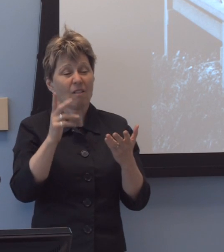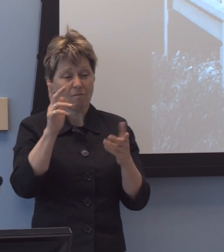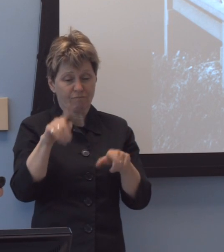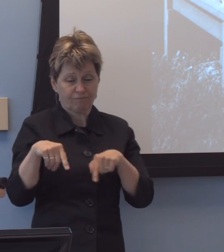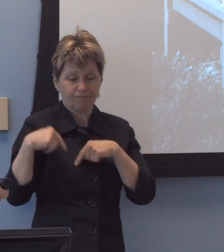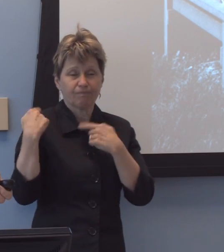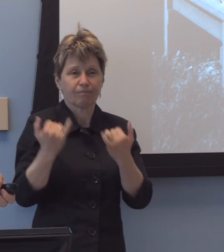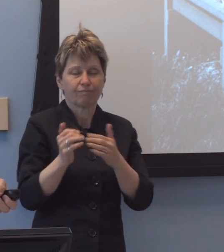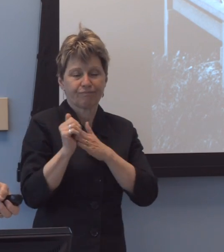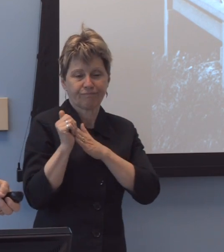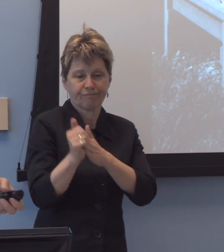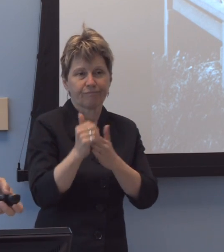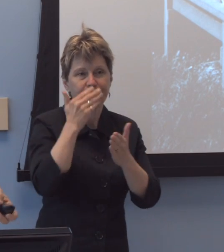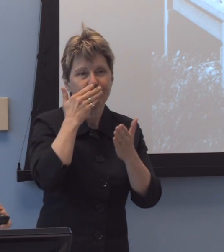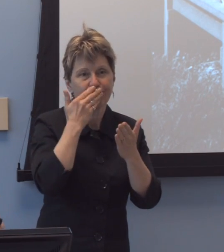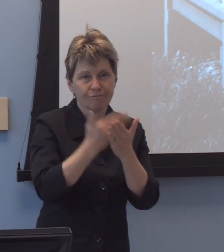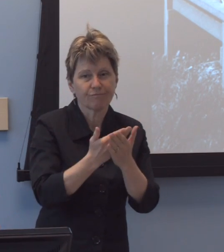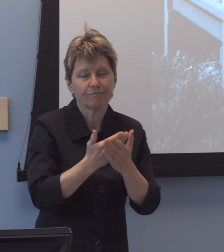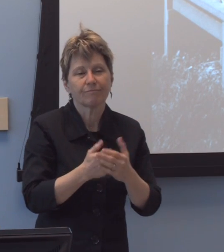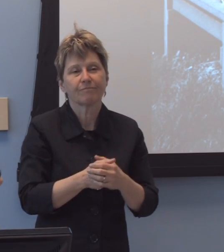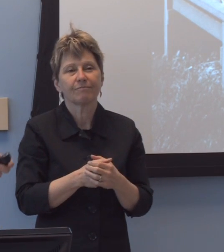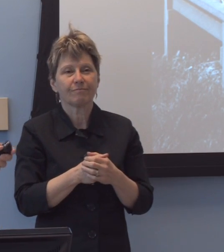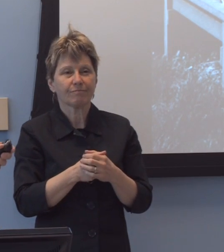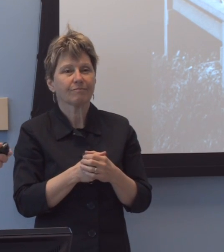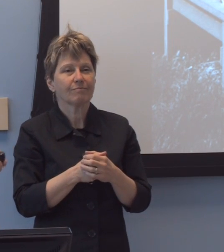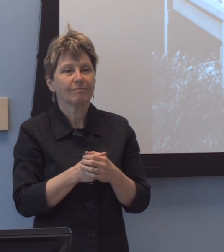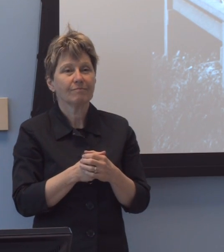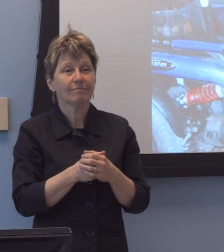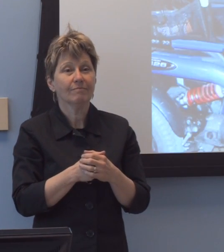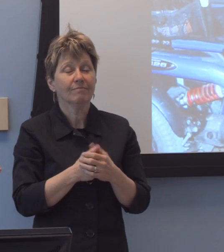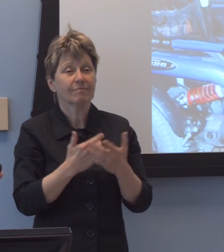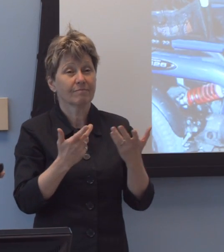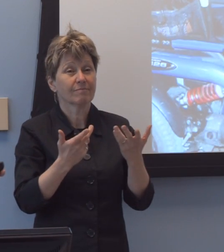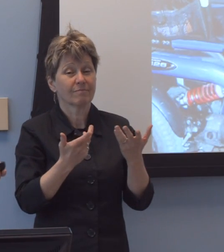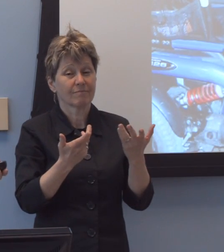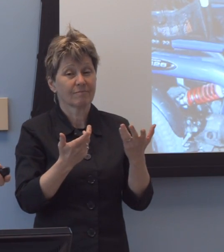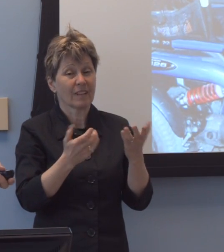The, uh-uh-uh, an-an examples of how that serves us,